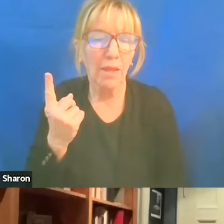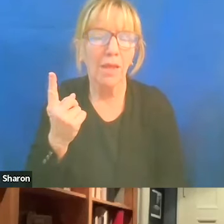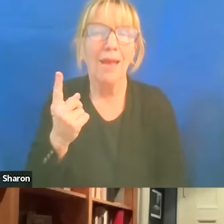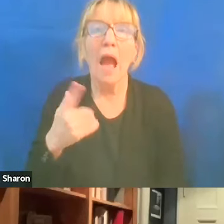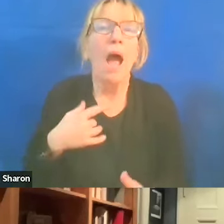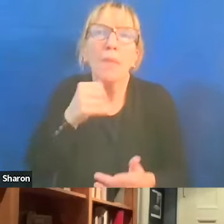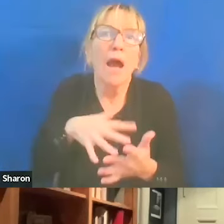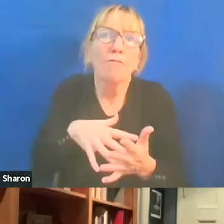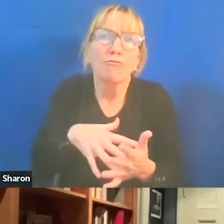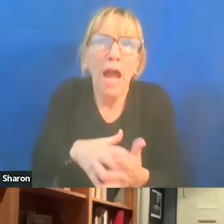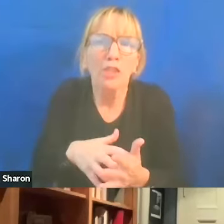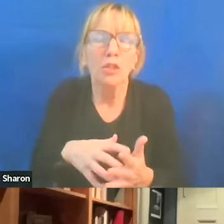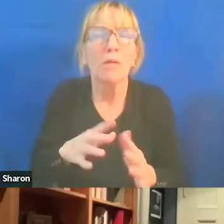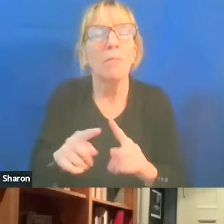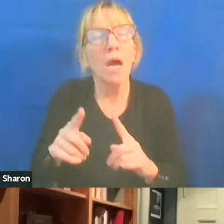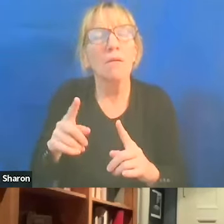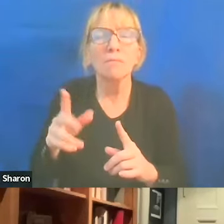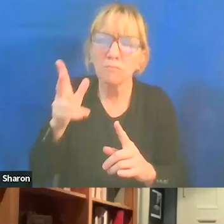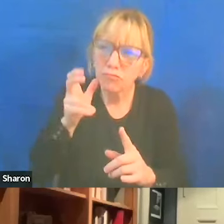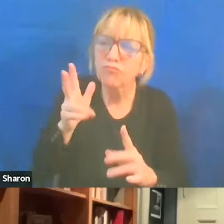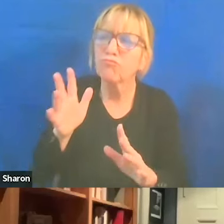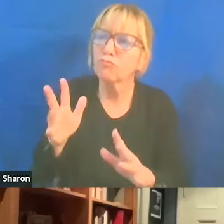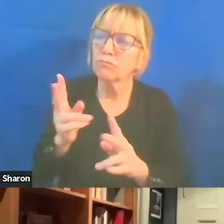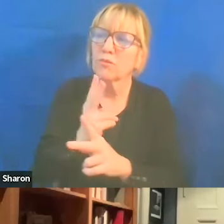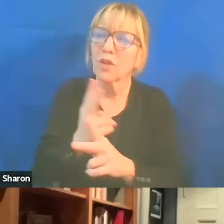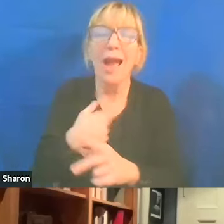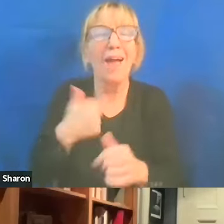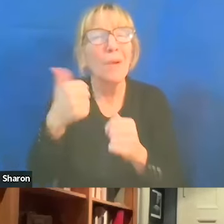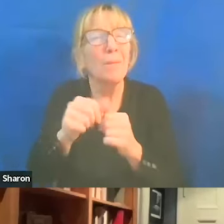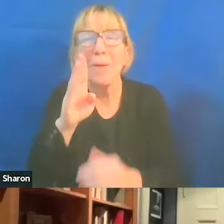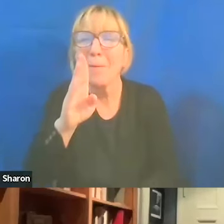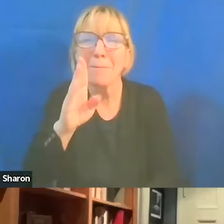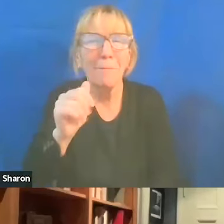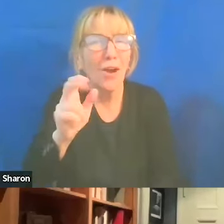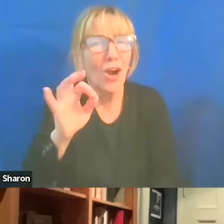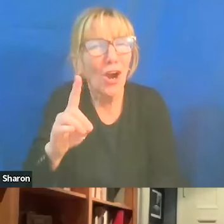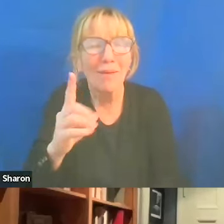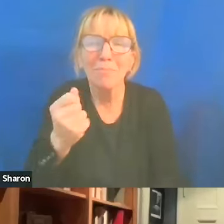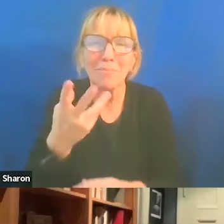You're gonna figure out how you're gonna... I remember at Bard years ago, I walked onto the campus